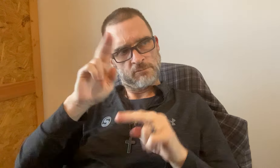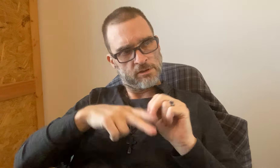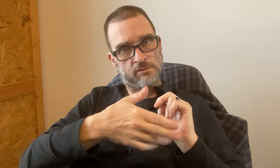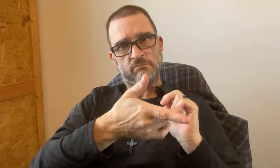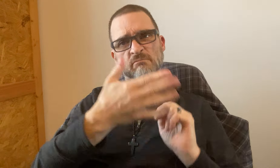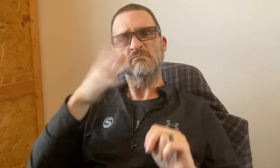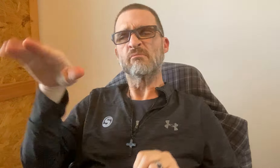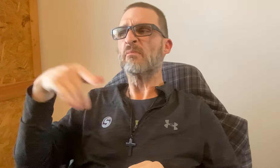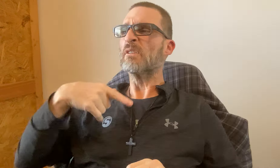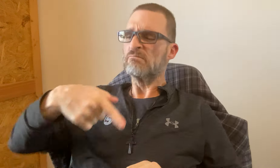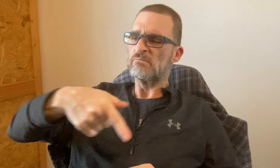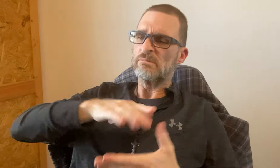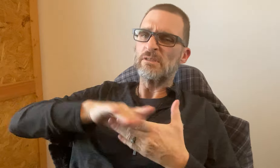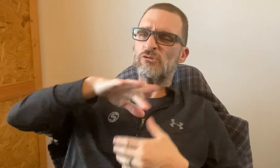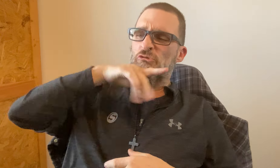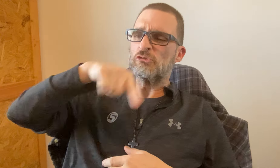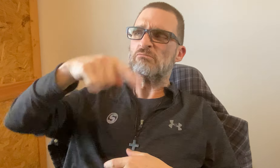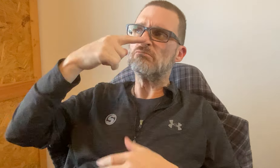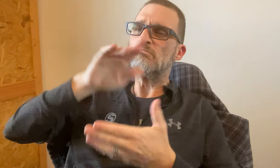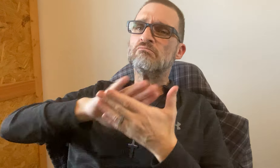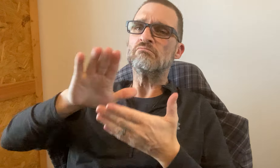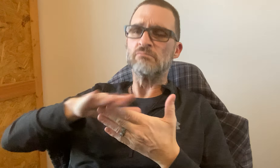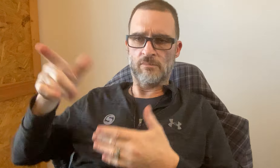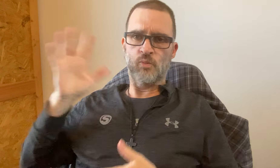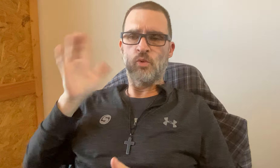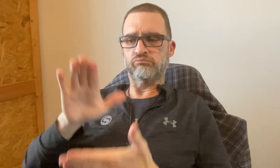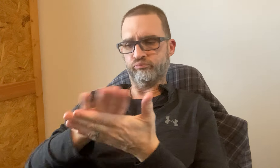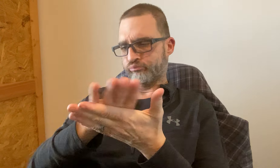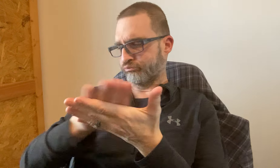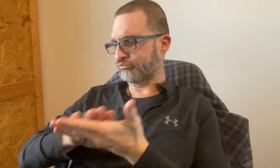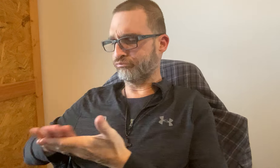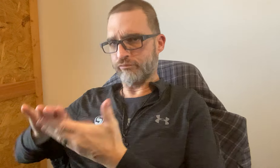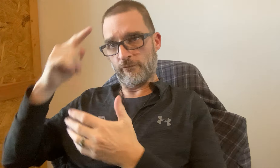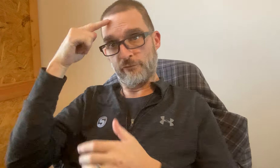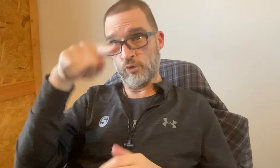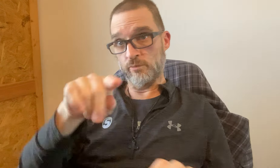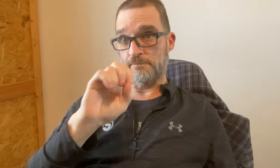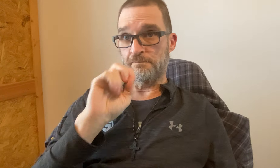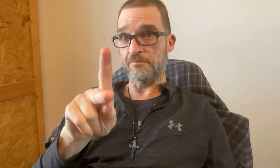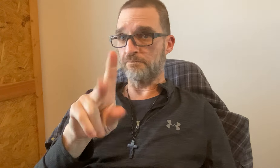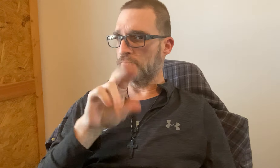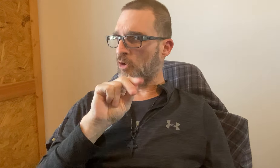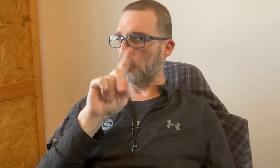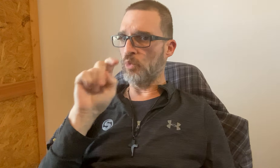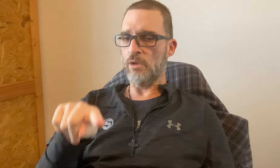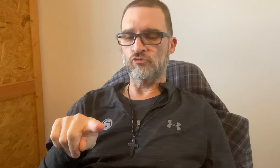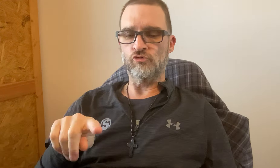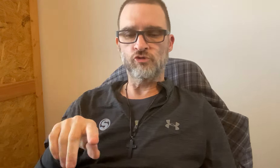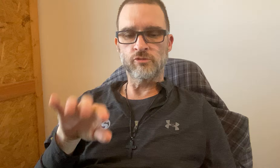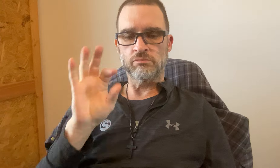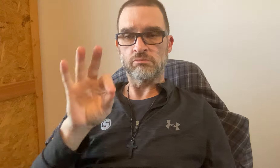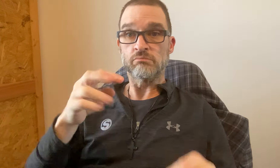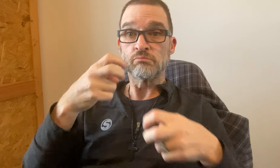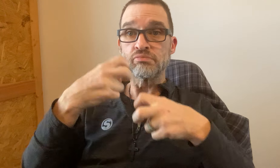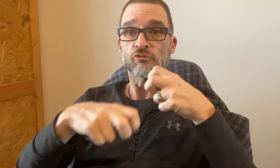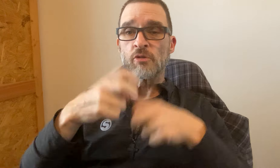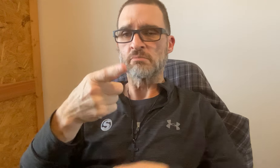The tables will be clean and ready for you to sit. If you happen to see the table is dirty, call one of the volunteers. They will be willing to clean up the table for you. Okay, No questions.